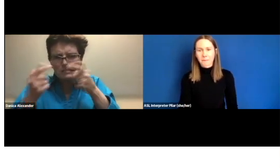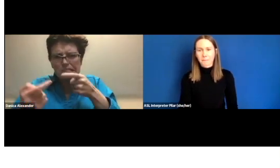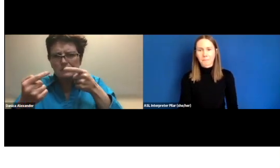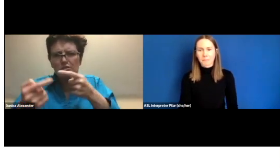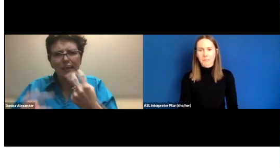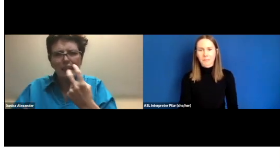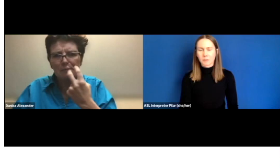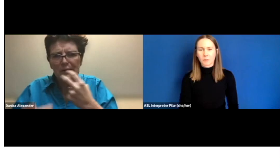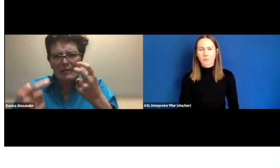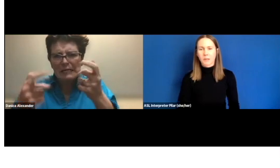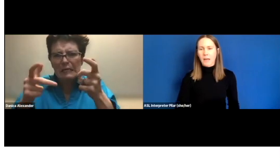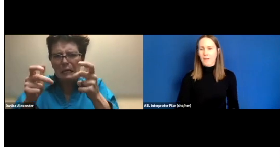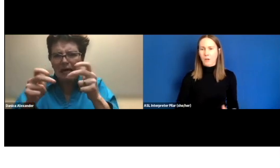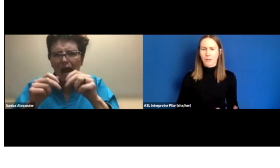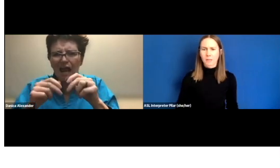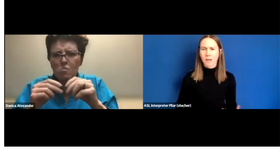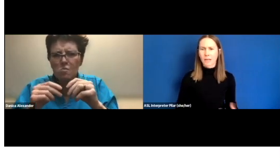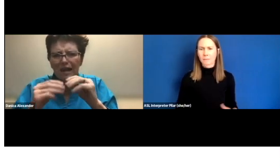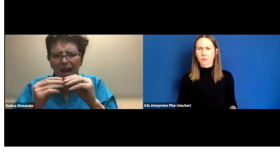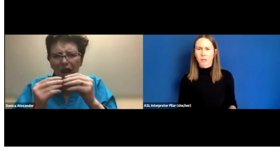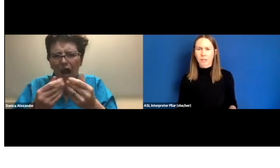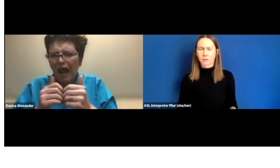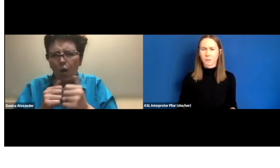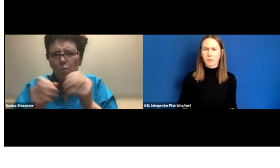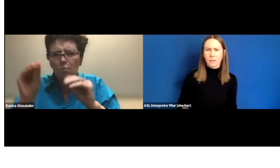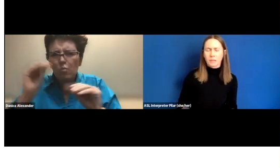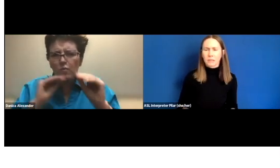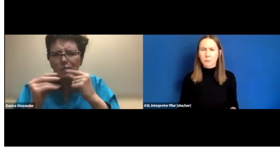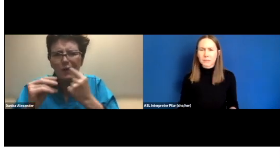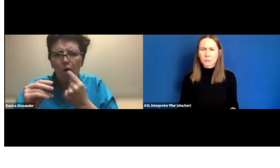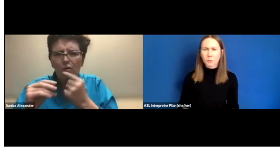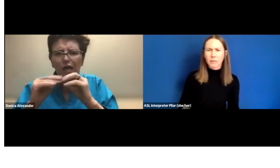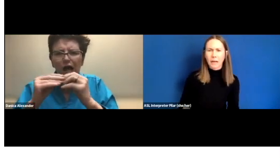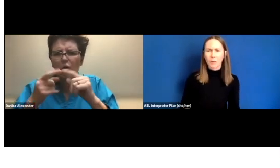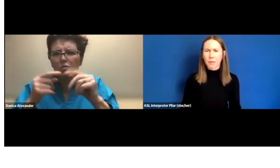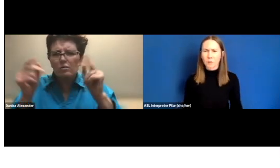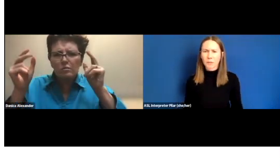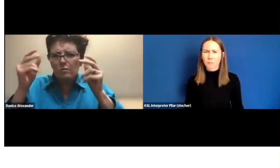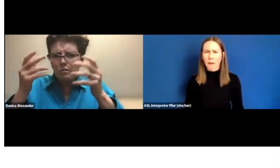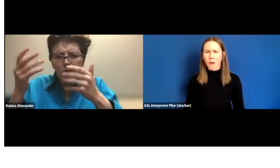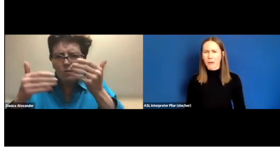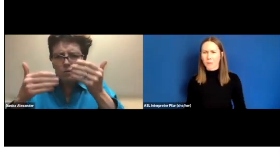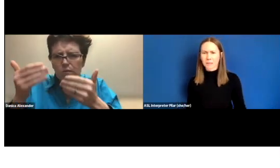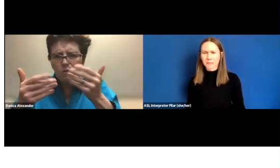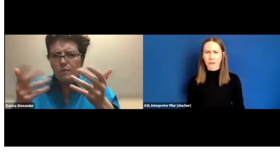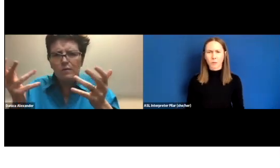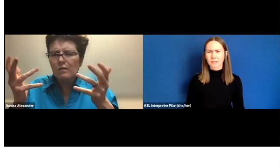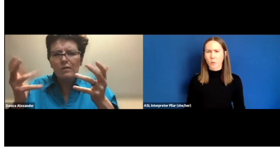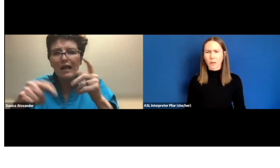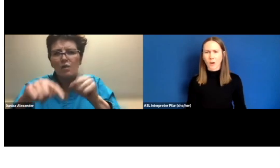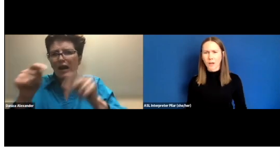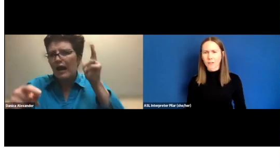Because you would have a hard time trying to lip-read someone how they're moving their mouth, how does it sound, what is going on?